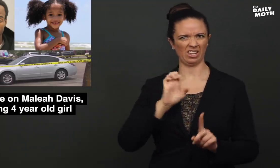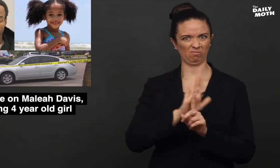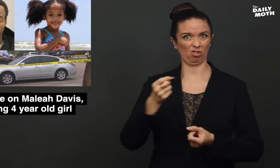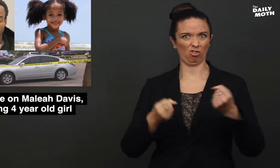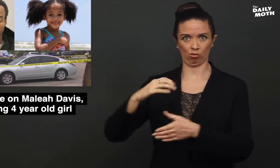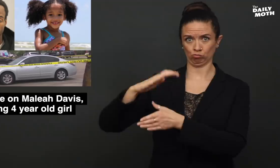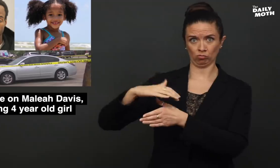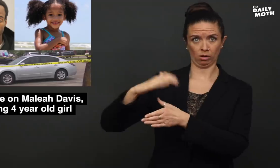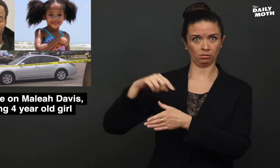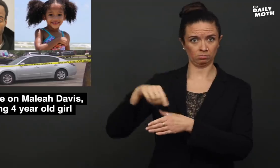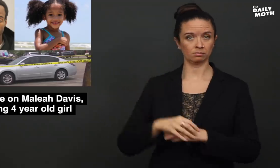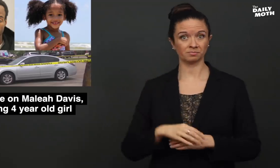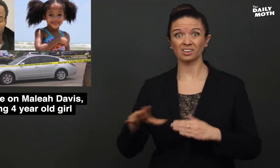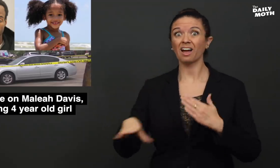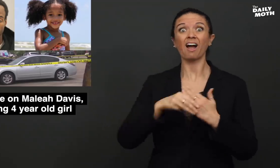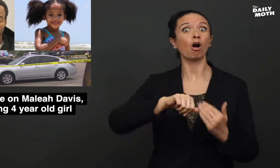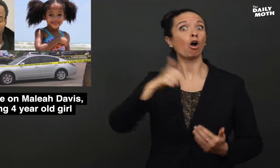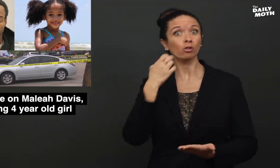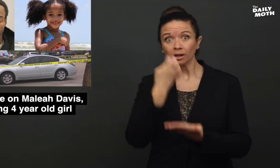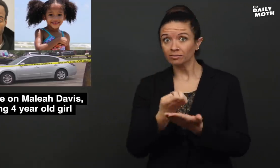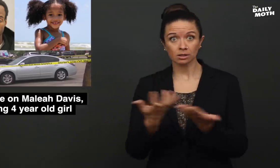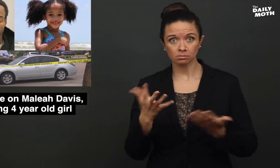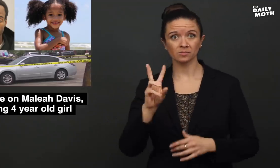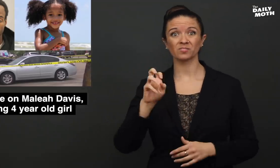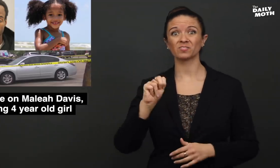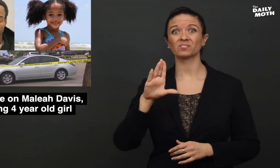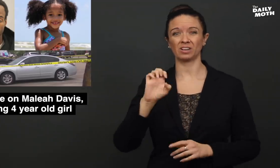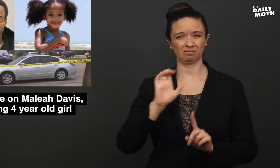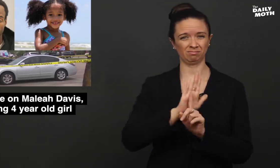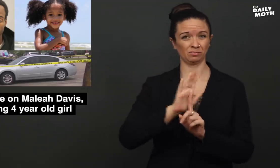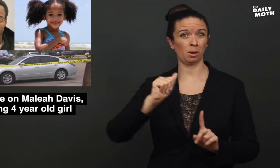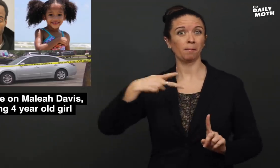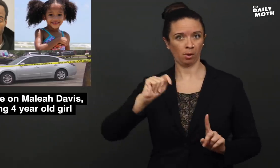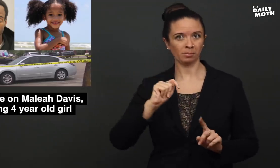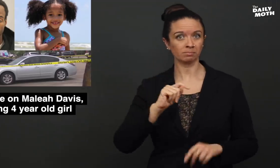from the trunk of Vence's car. In addition to evidence, in Vence's apartment,